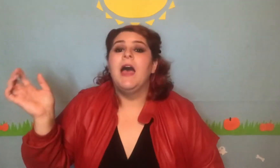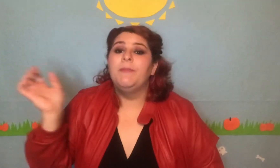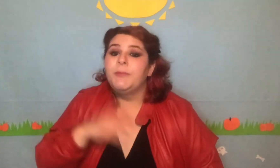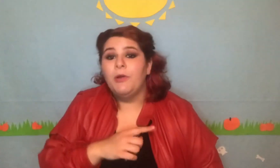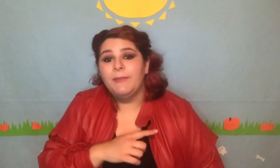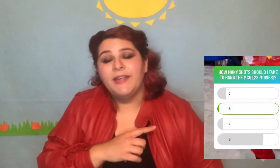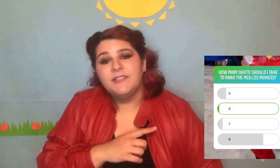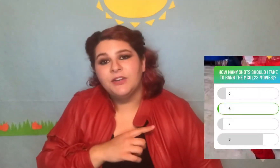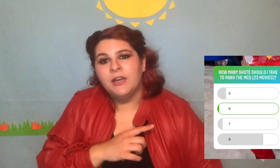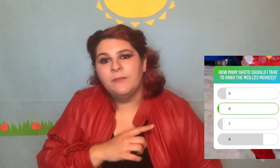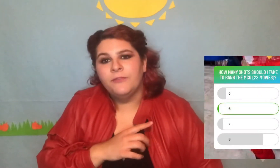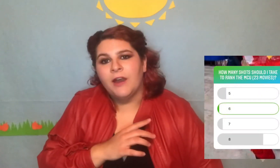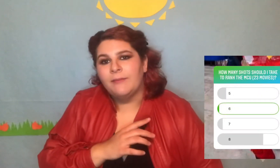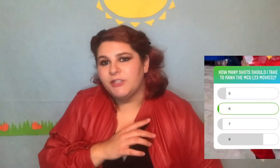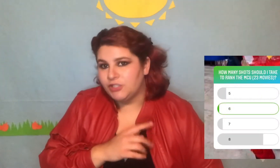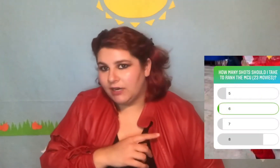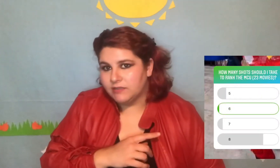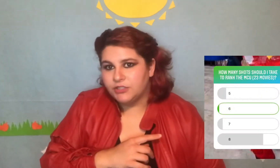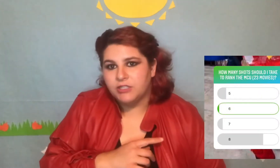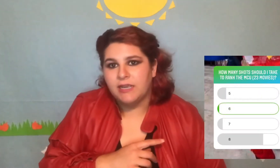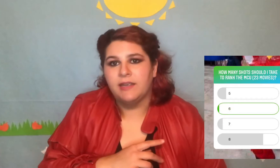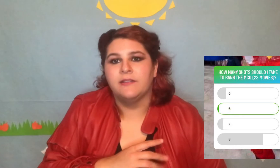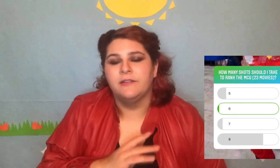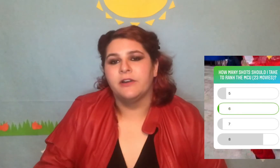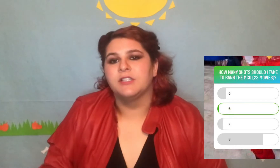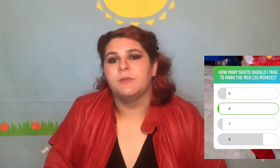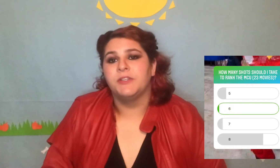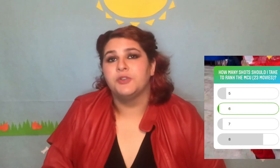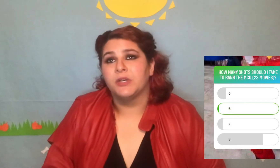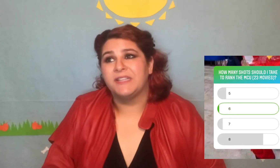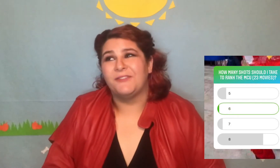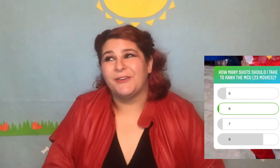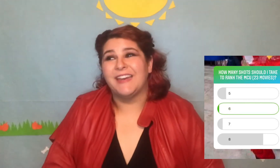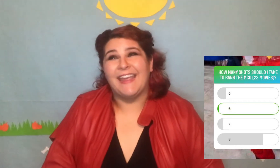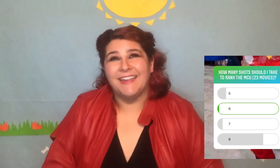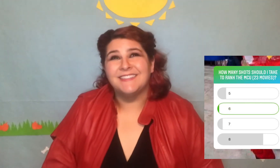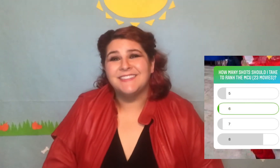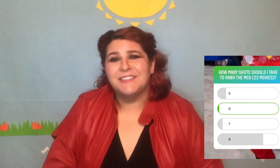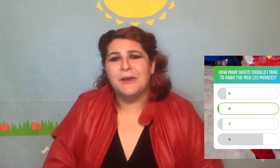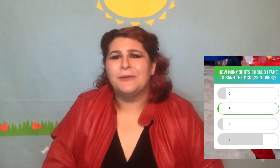a poll on my Instagram for how many shots I should take, and the large majority voted eight. So we're